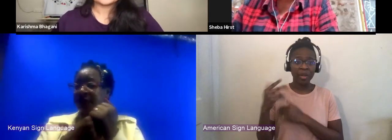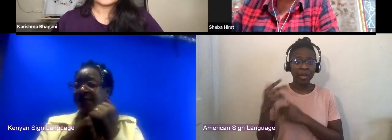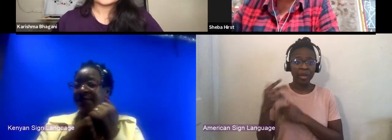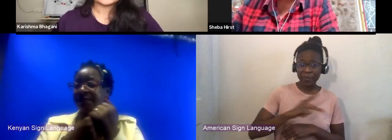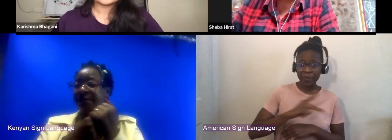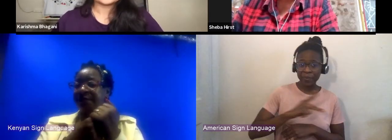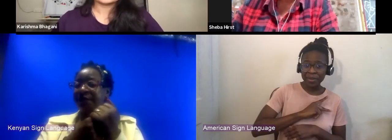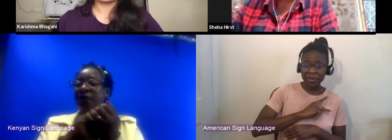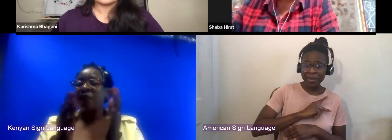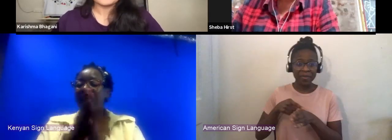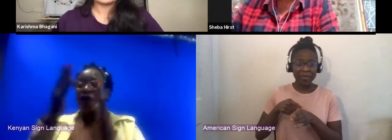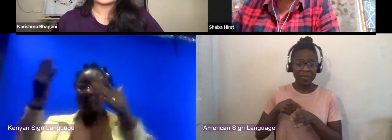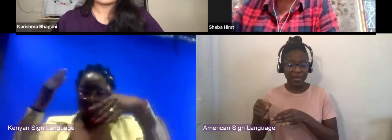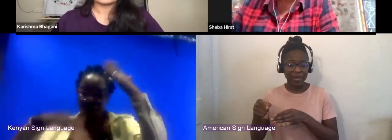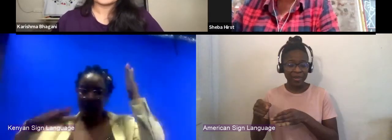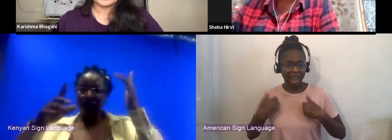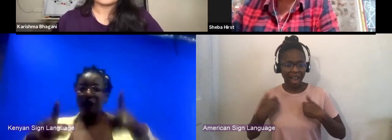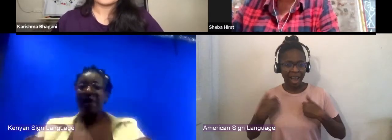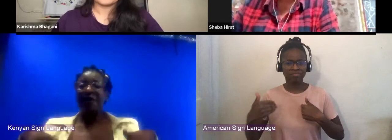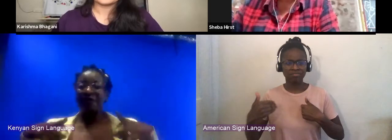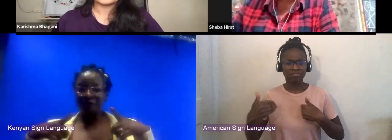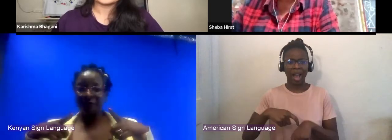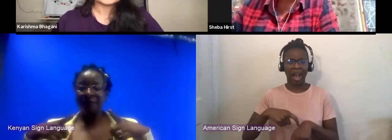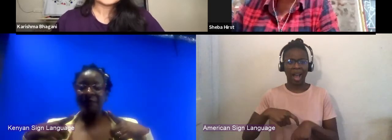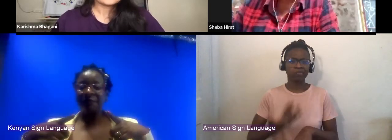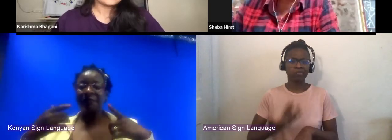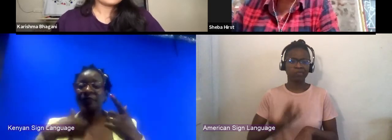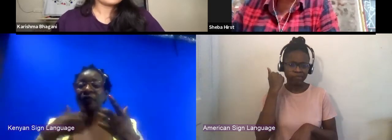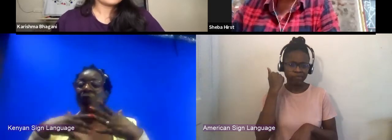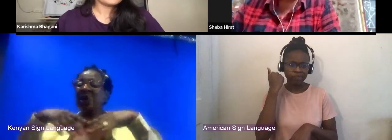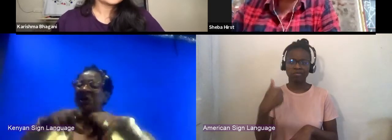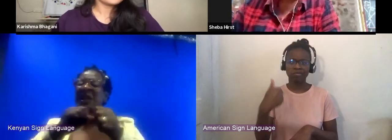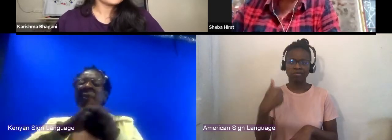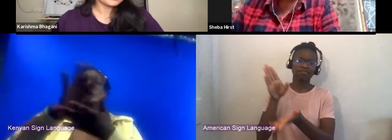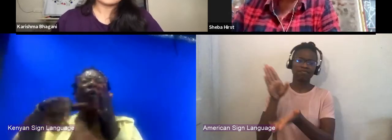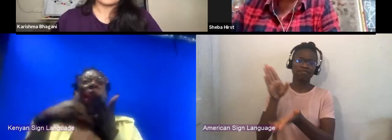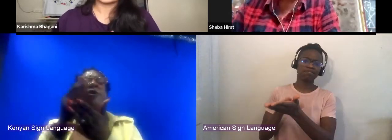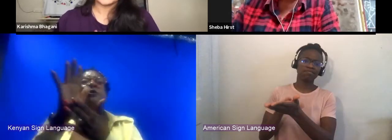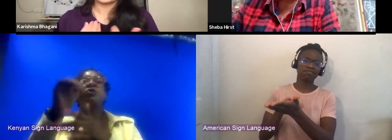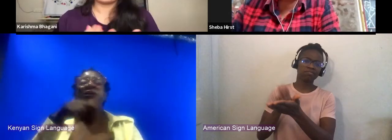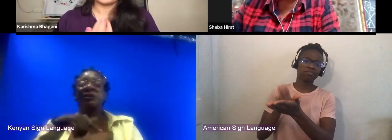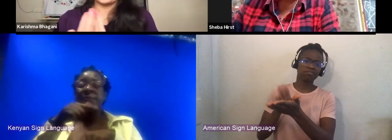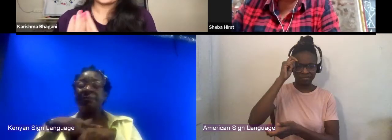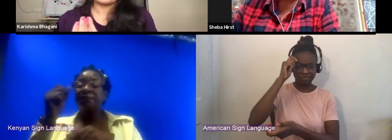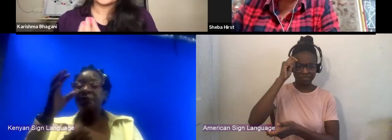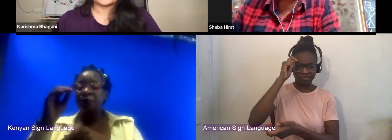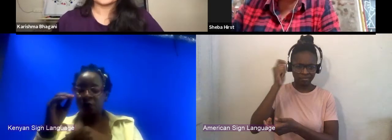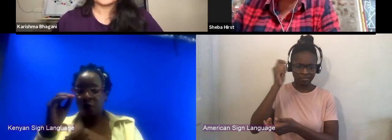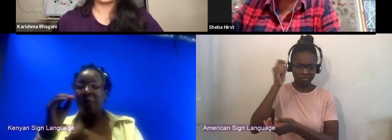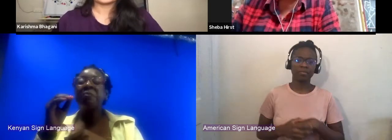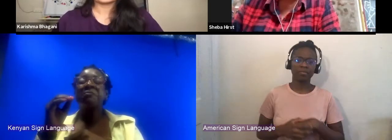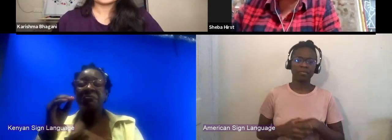So it's incredibly incredibly admirable and something that I think us young people look up to.